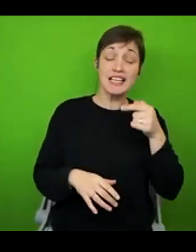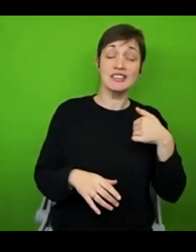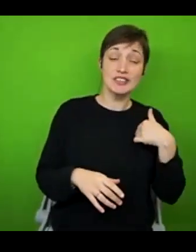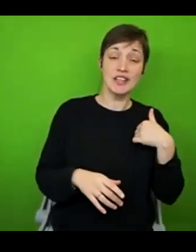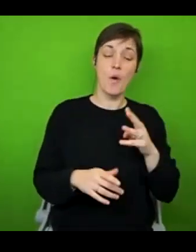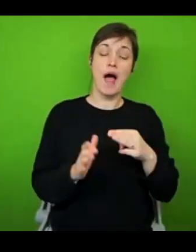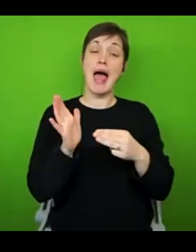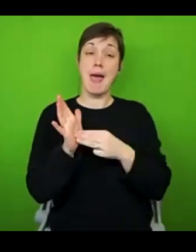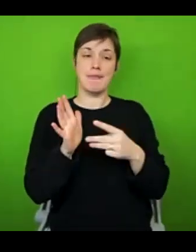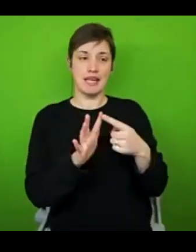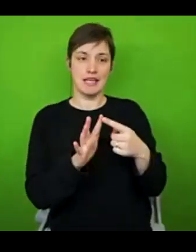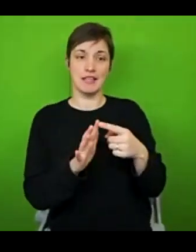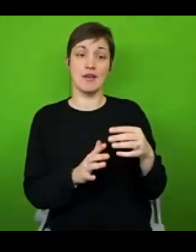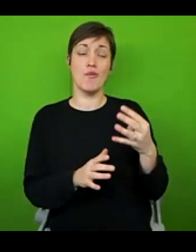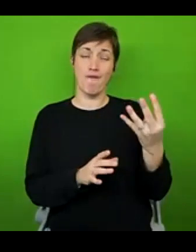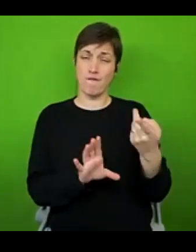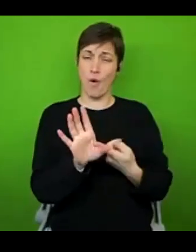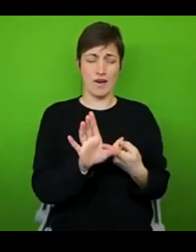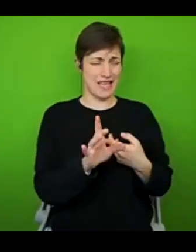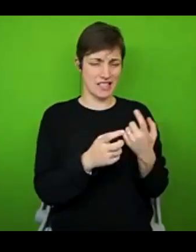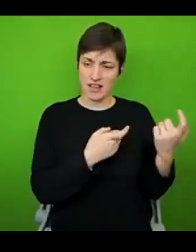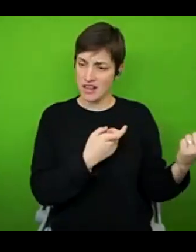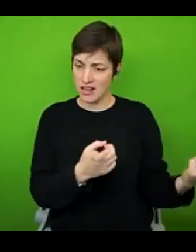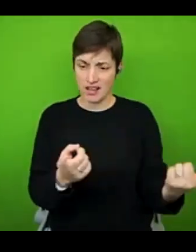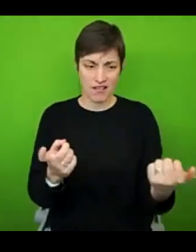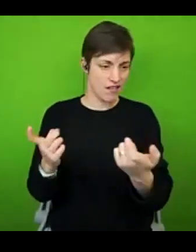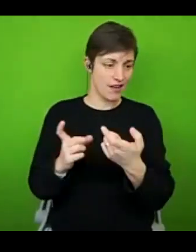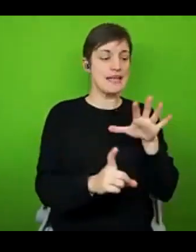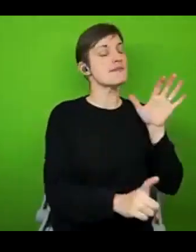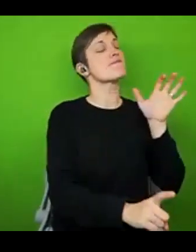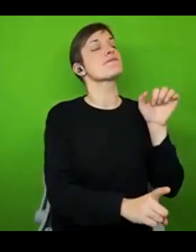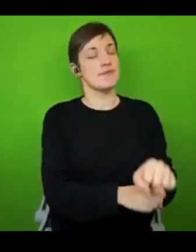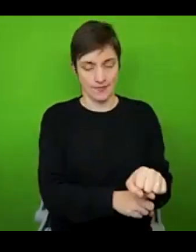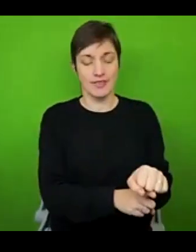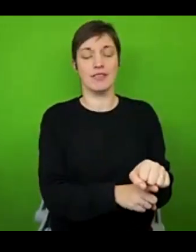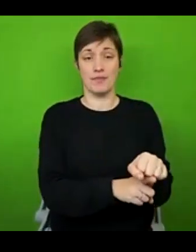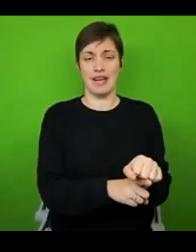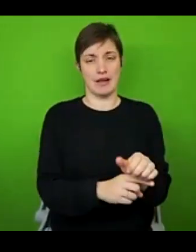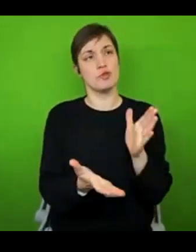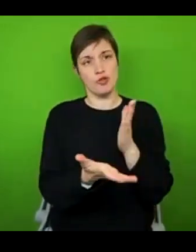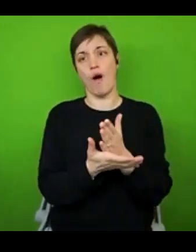years to find the right diagnosis. Again, I'm sure I'm not alone in that. And yes, I am very fortunate to live